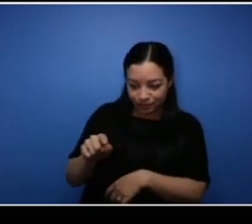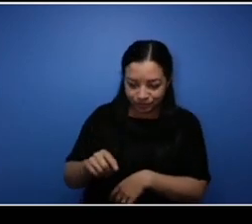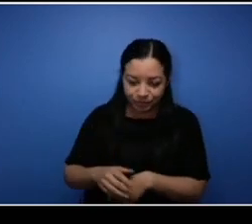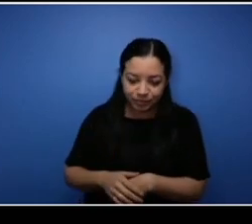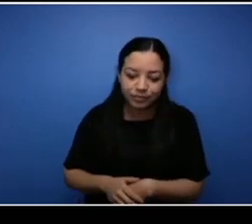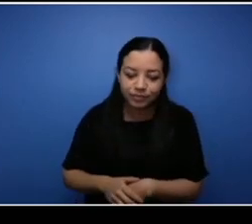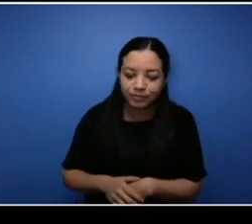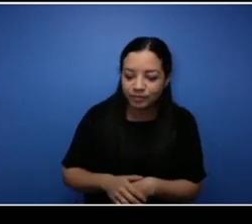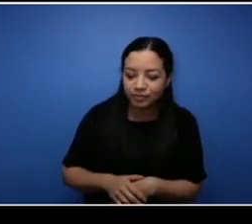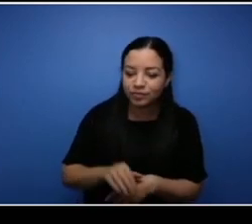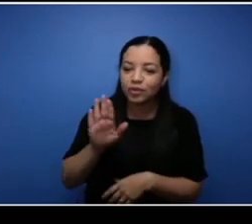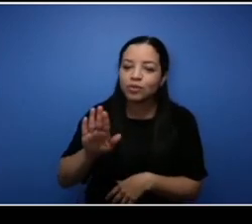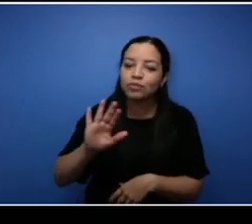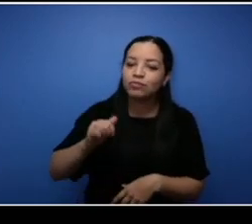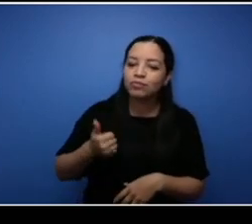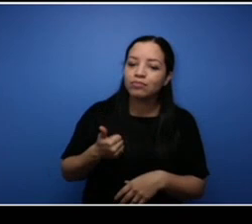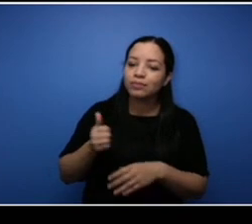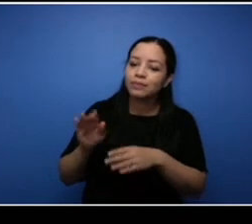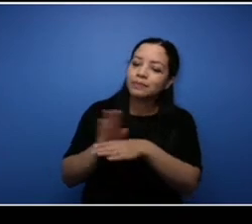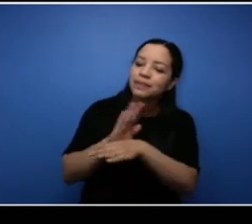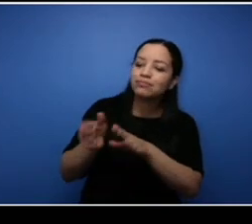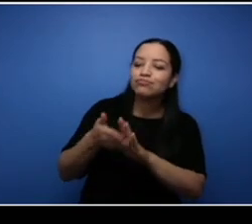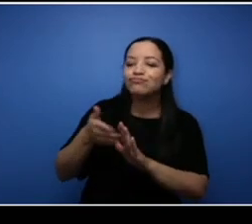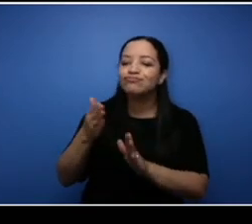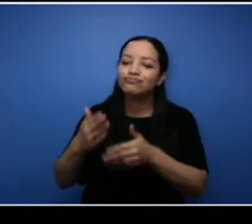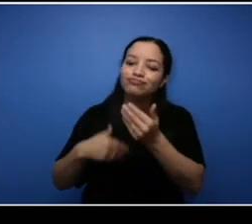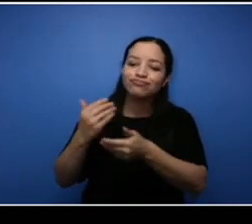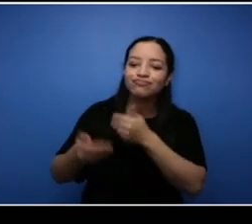for your entrepreneur journey, where would where would you like to see your business